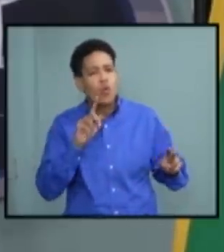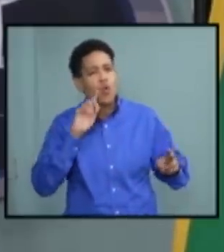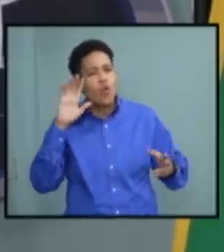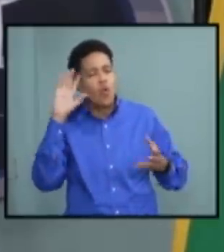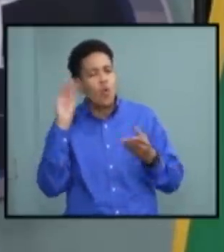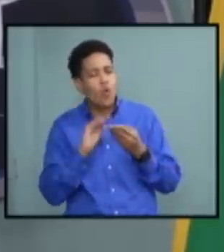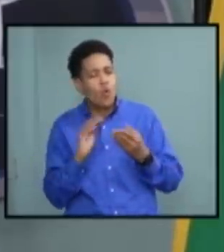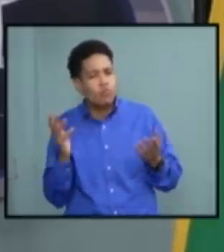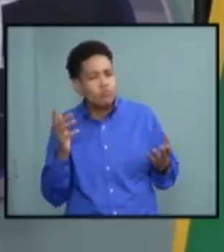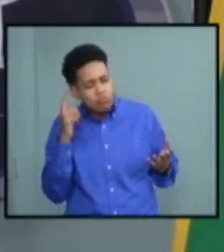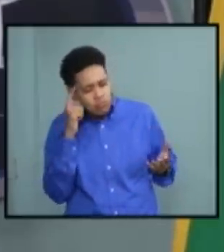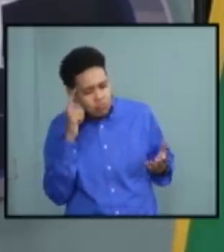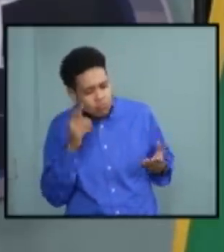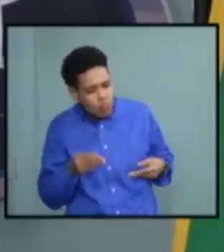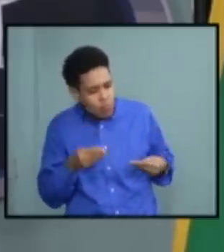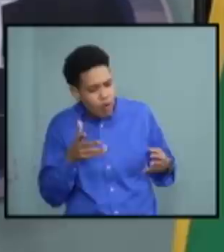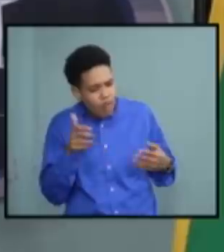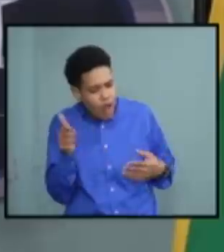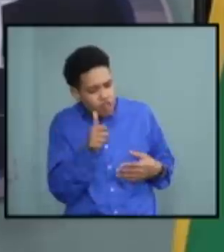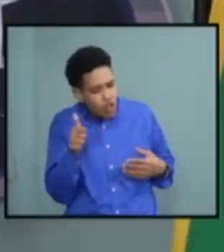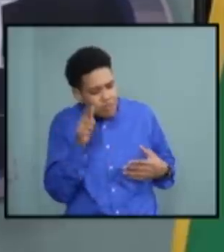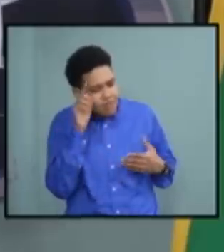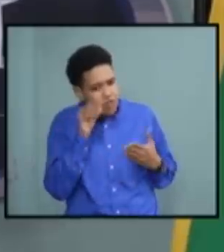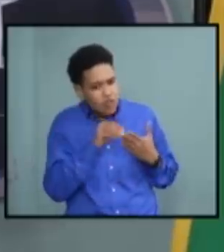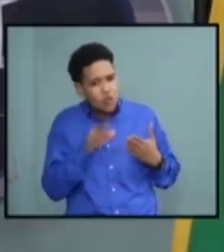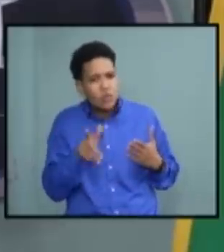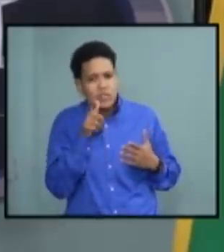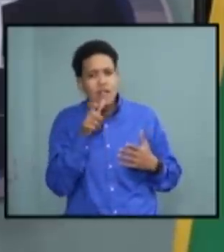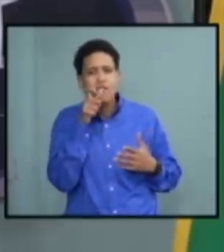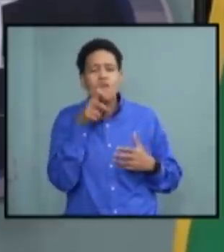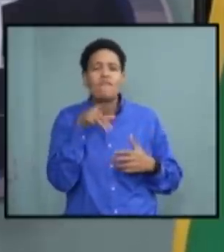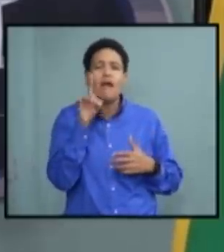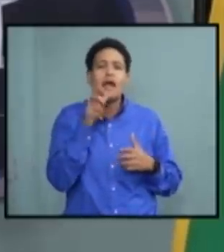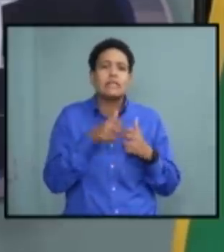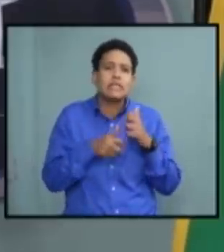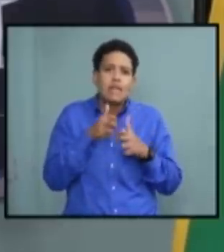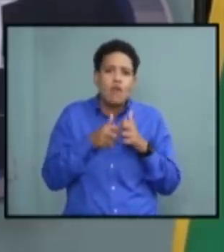providing transportation for students who find it very difficult to traverse